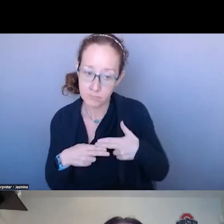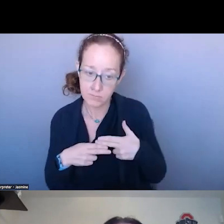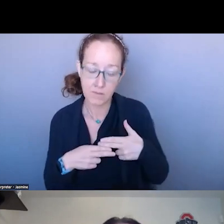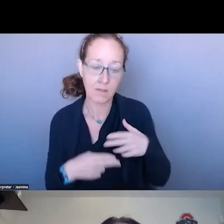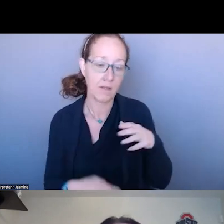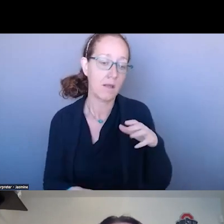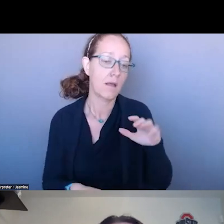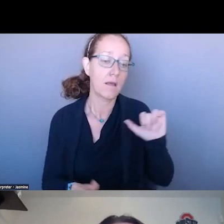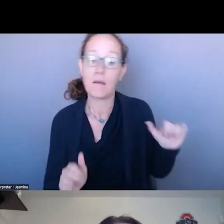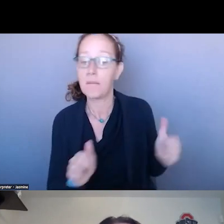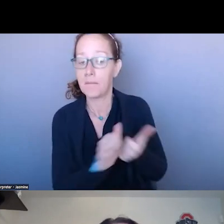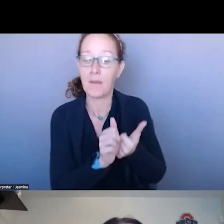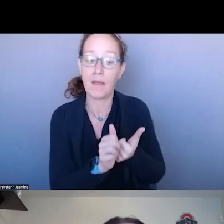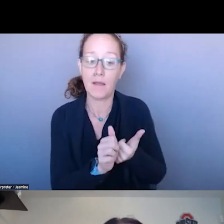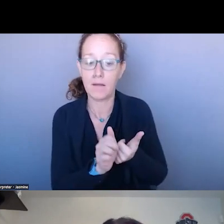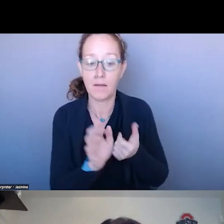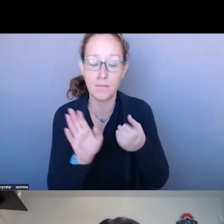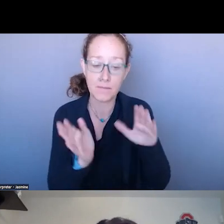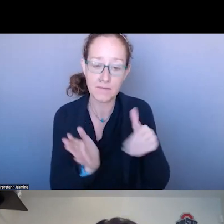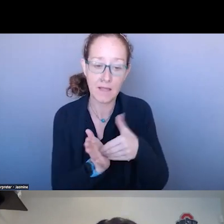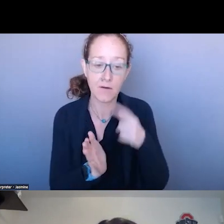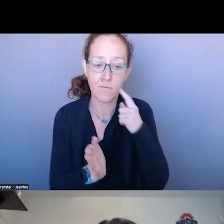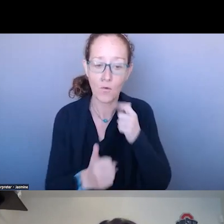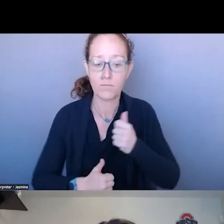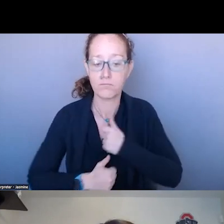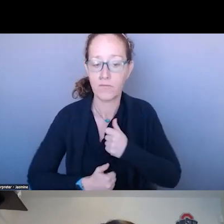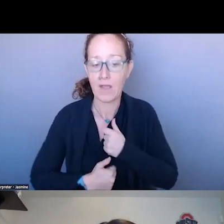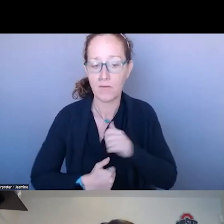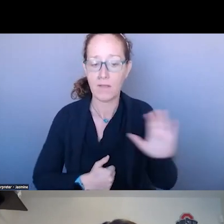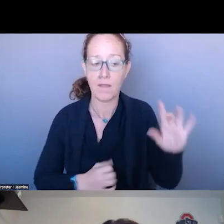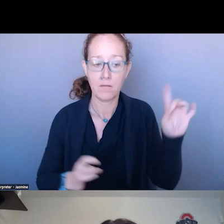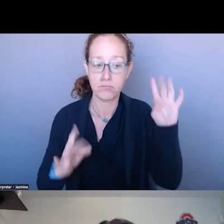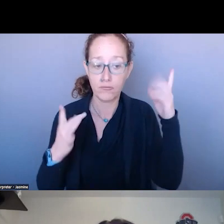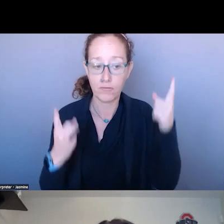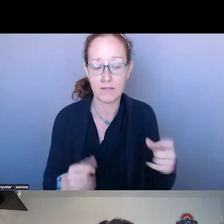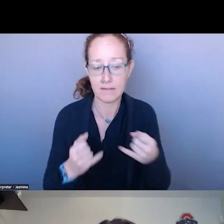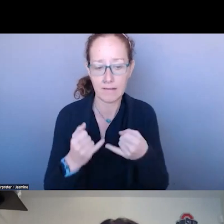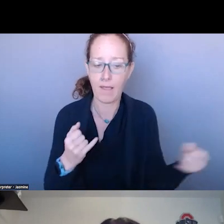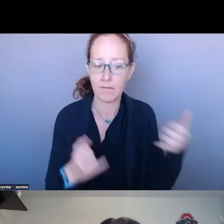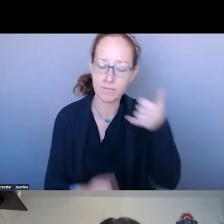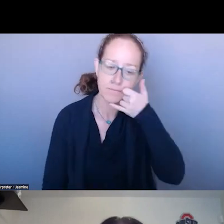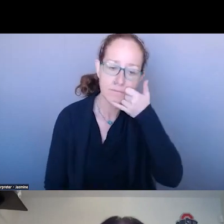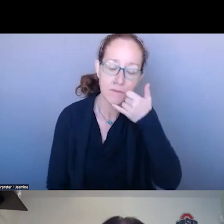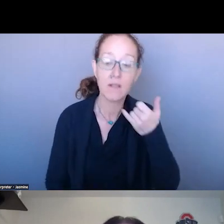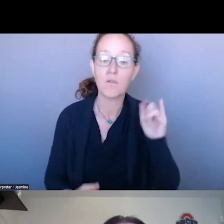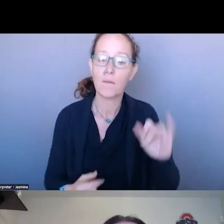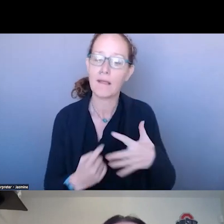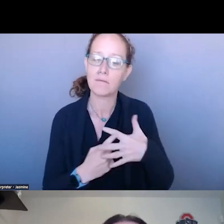THE VA CRISIS HOT LINE. SO IF IT IS WITH CONTEXT THAT I COME TO YOU TALKING ABOUT